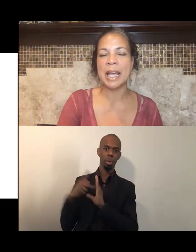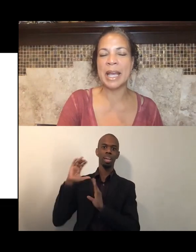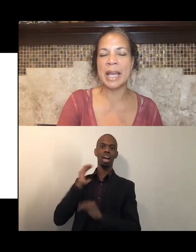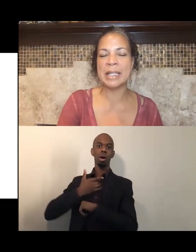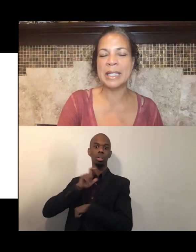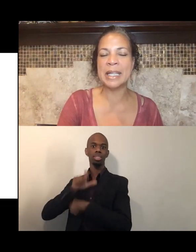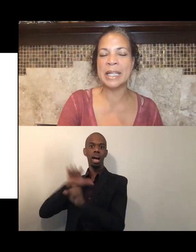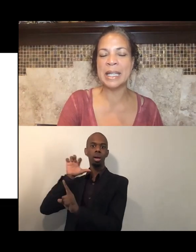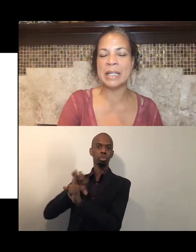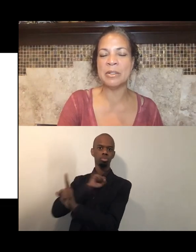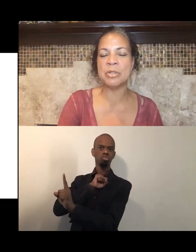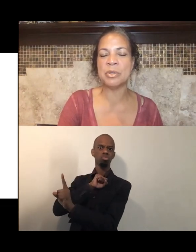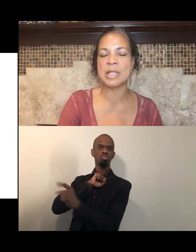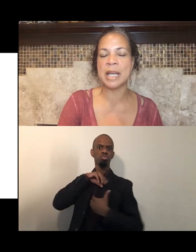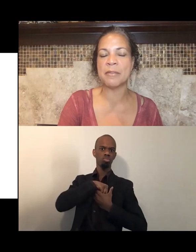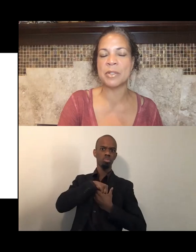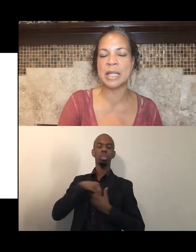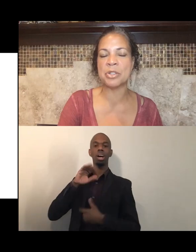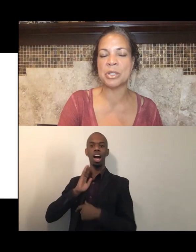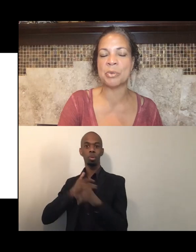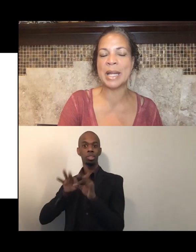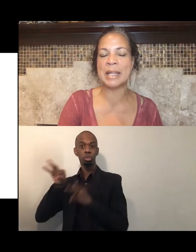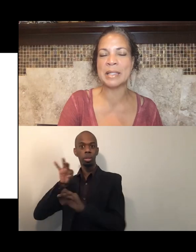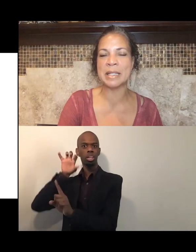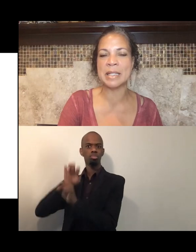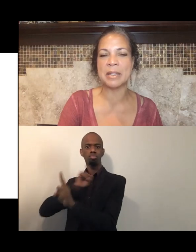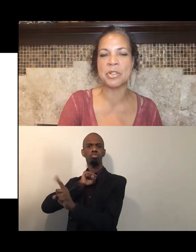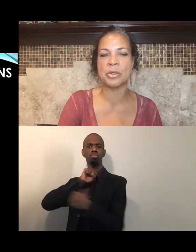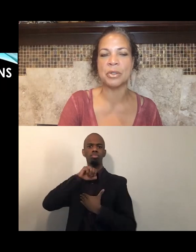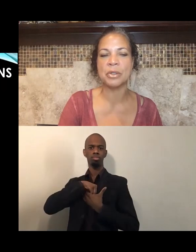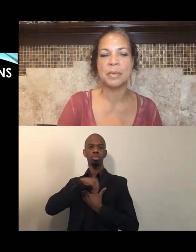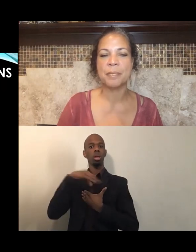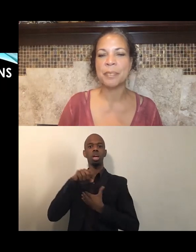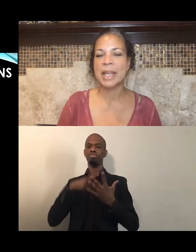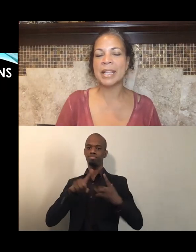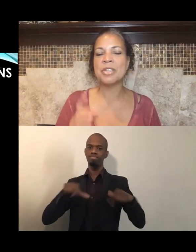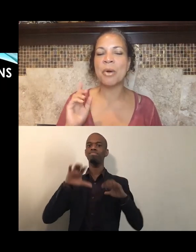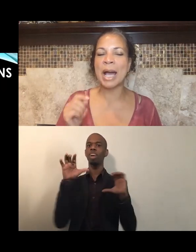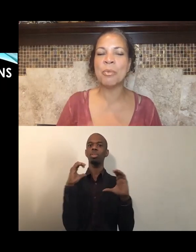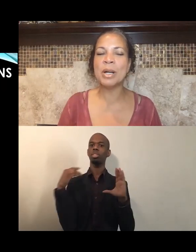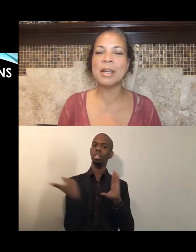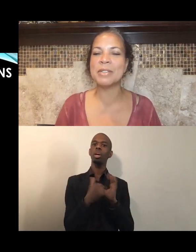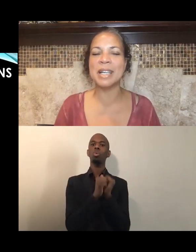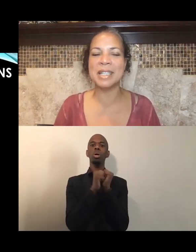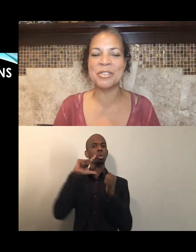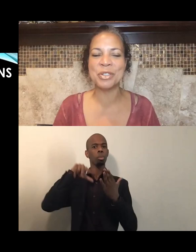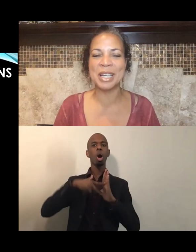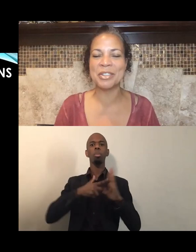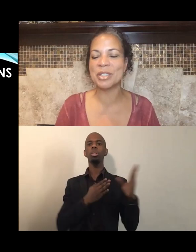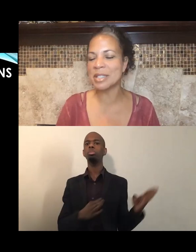and getting into this conversation, in a way that's intentional. And so I would have done introductions,